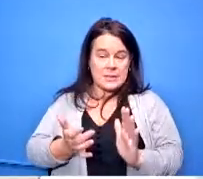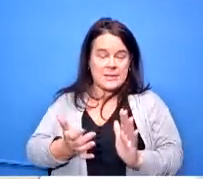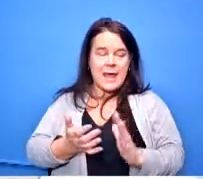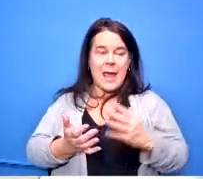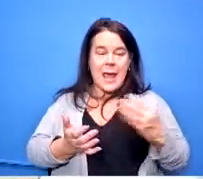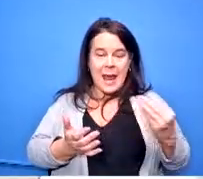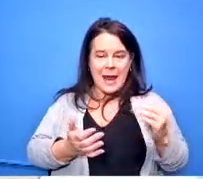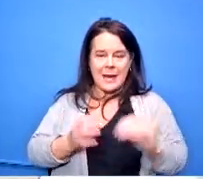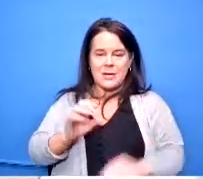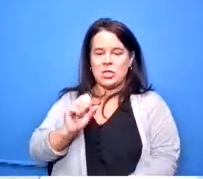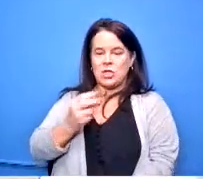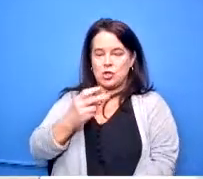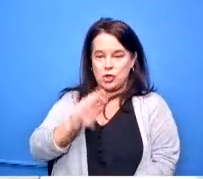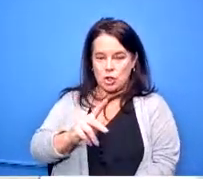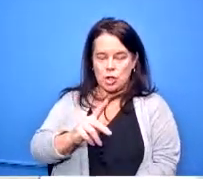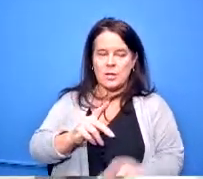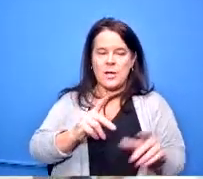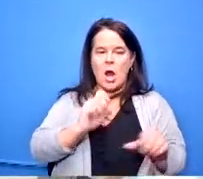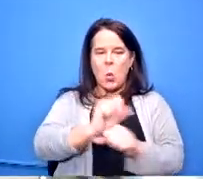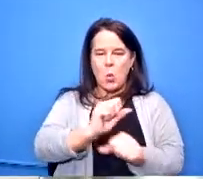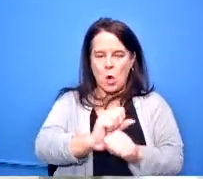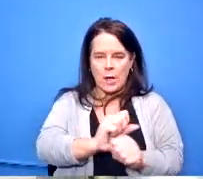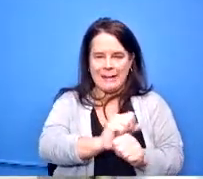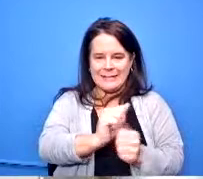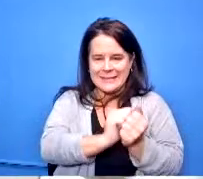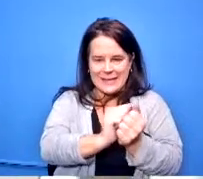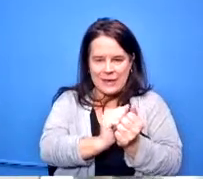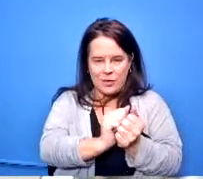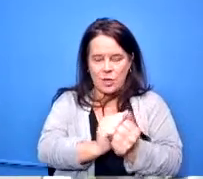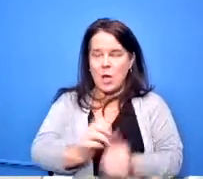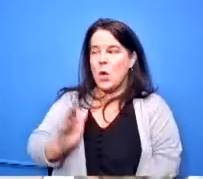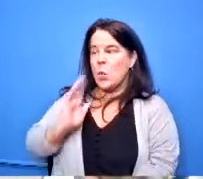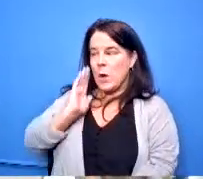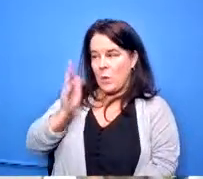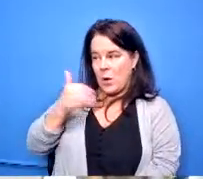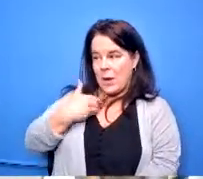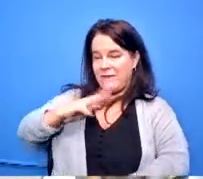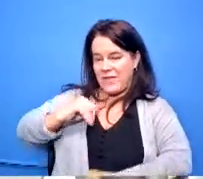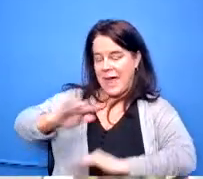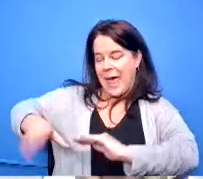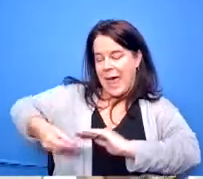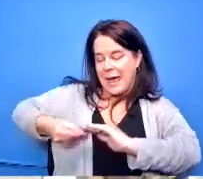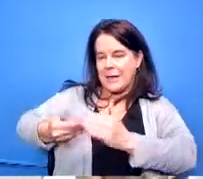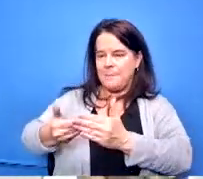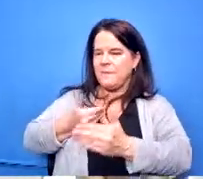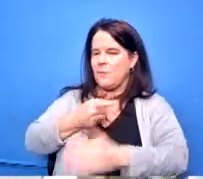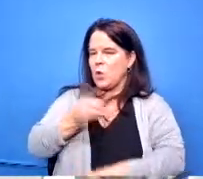will have that to you on here before you have to vote on it so hopefully by the end of this week